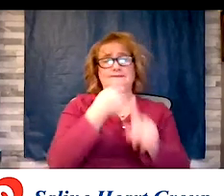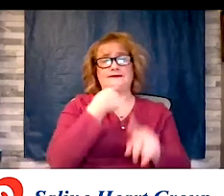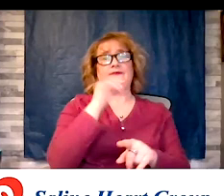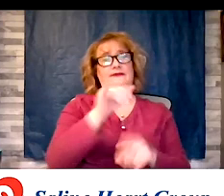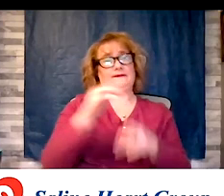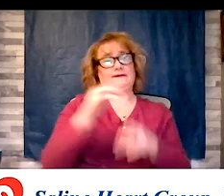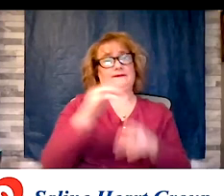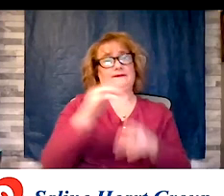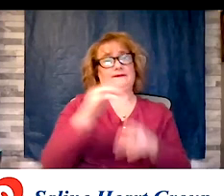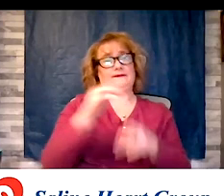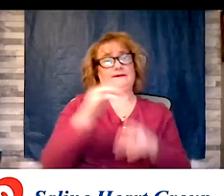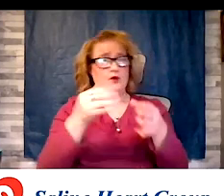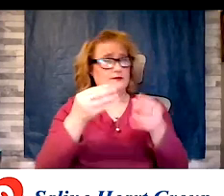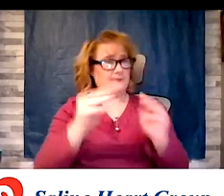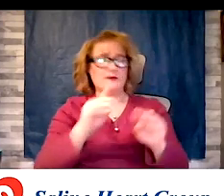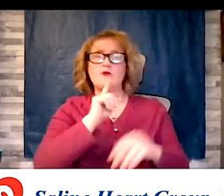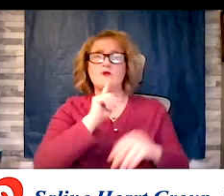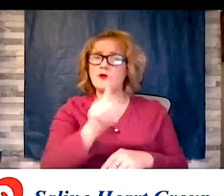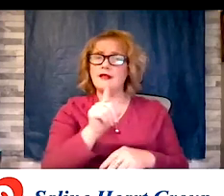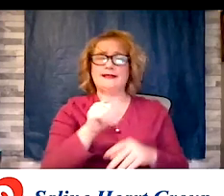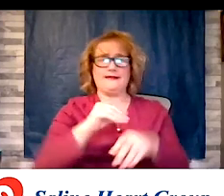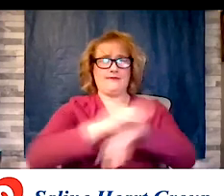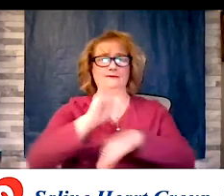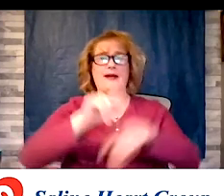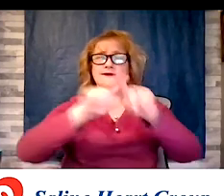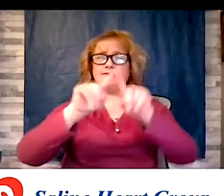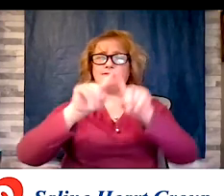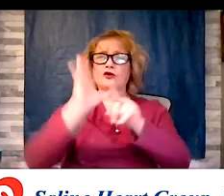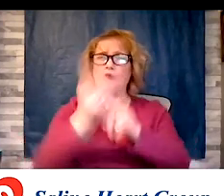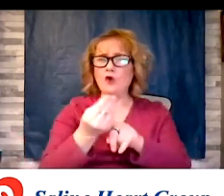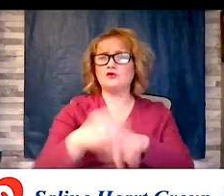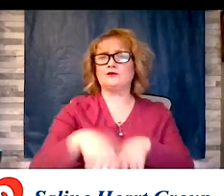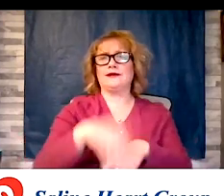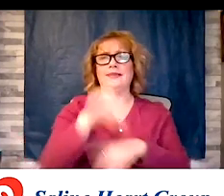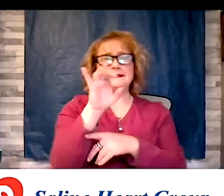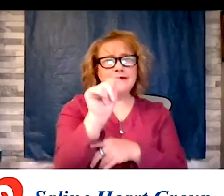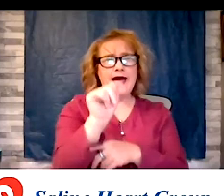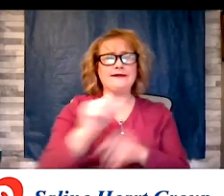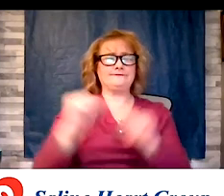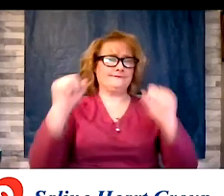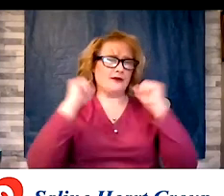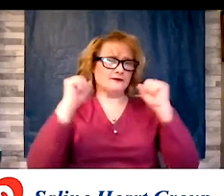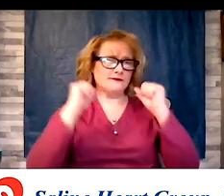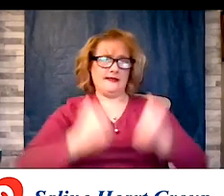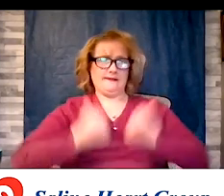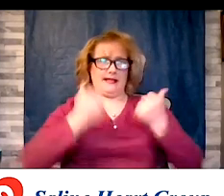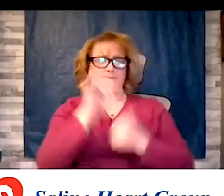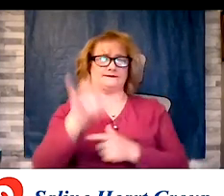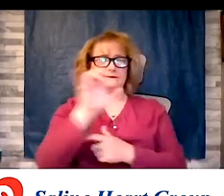by different cultures, diet, exercise and lifestyle choices.